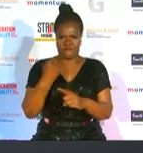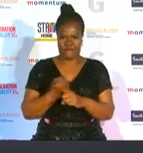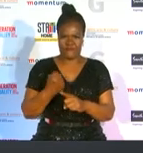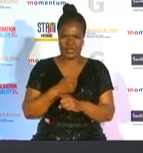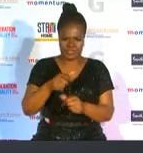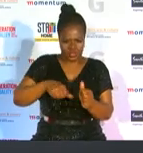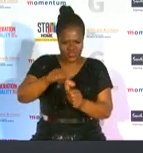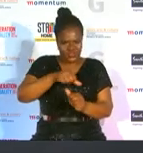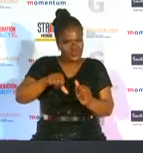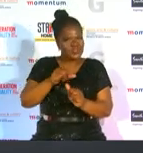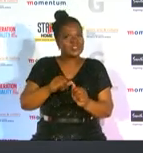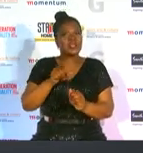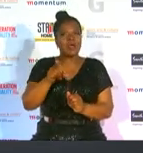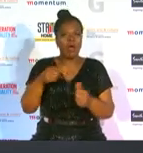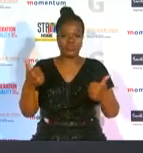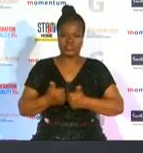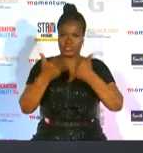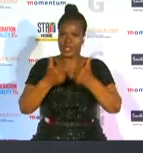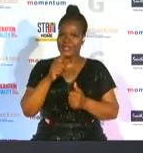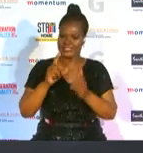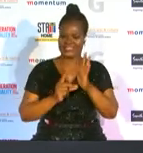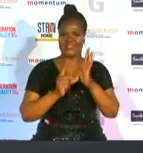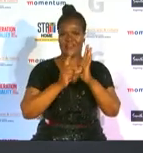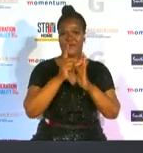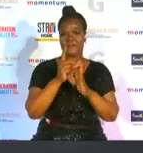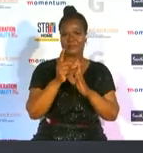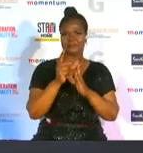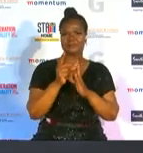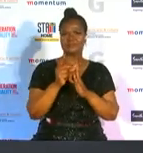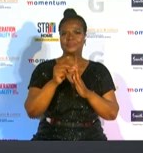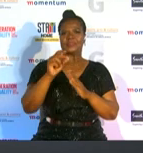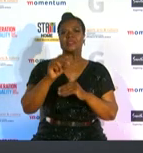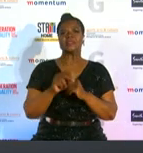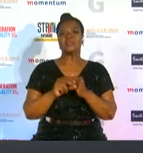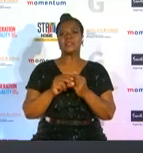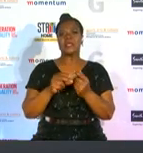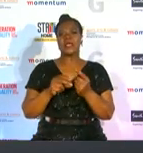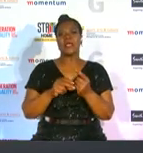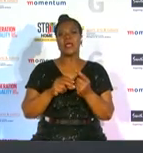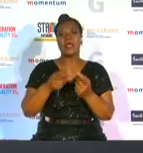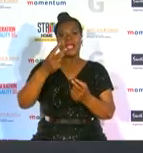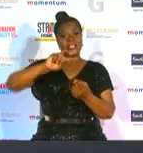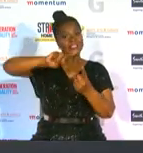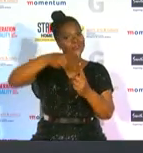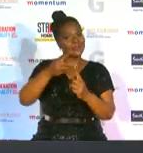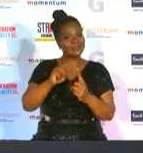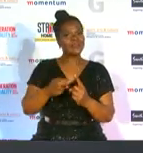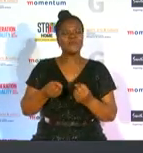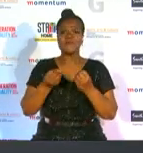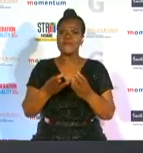challenge to the development of the game sagf continues to produce athletes that hold their own